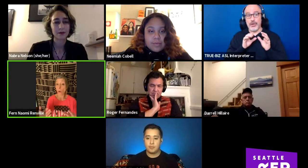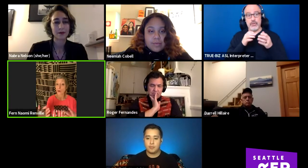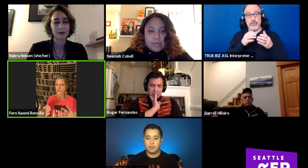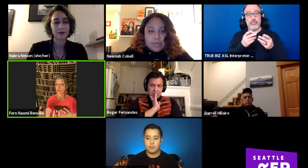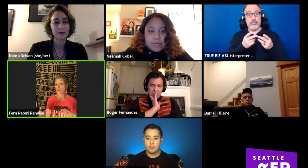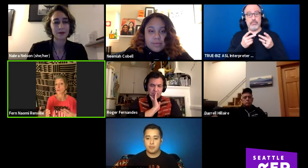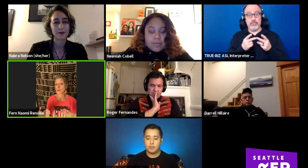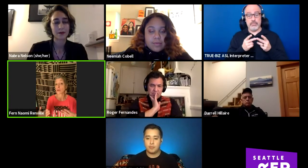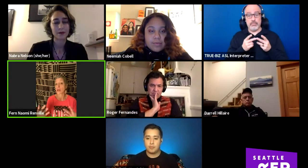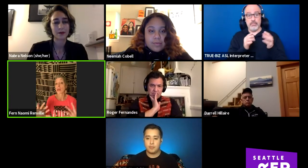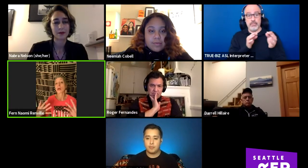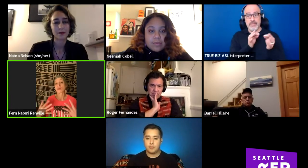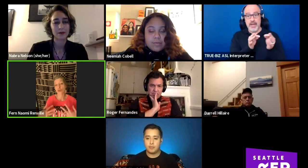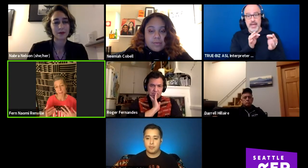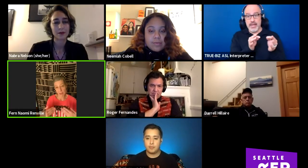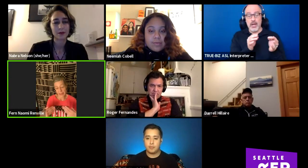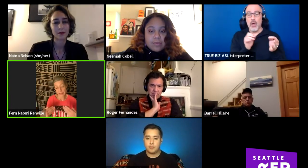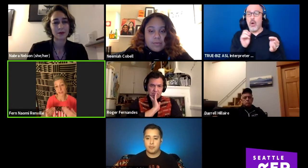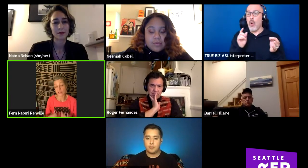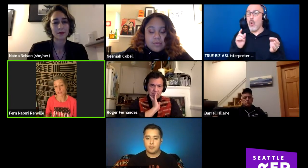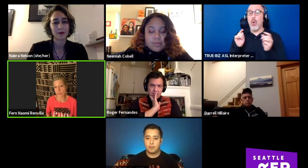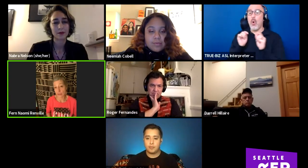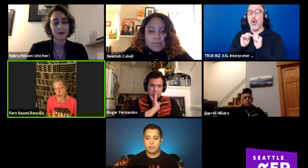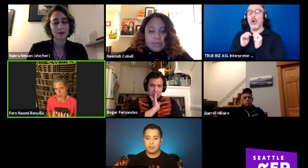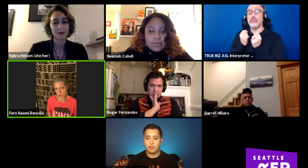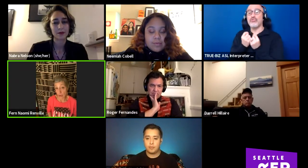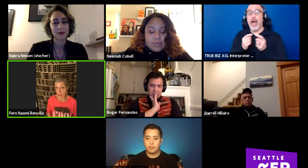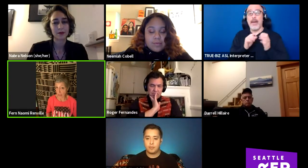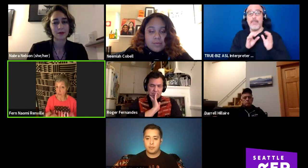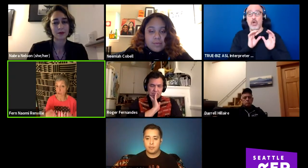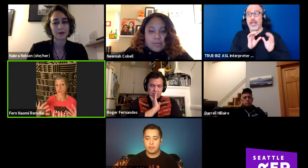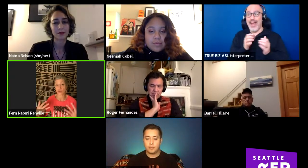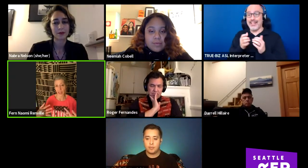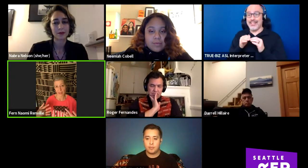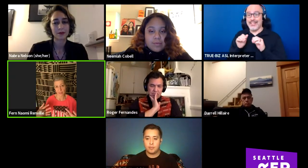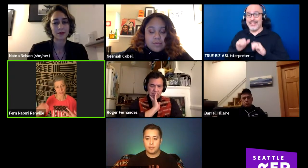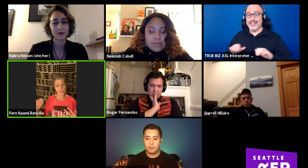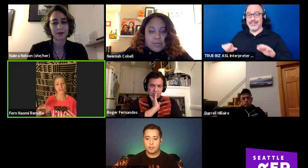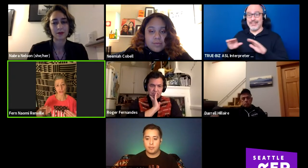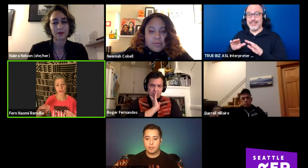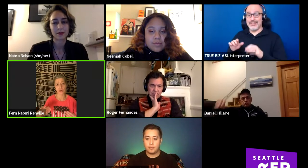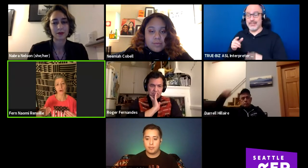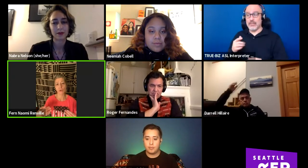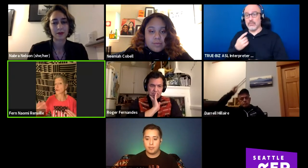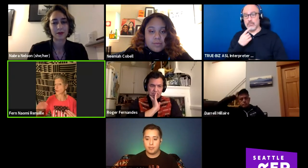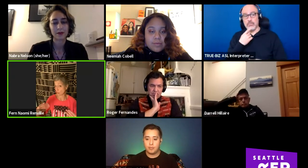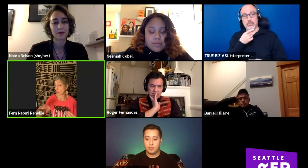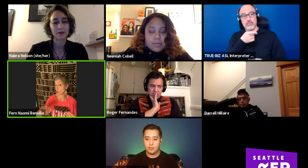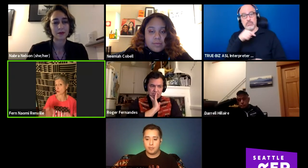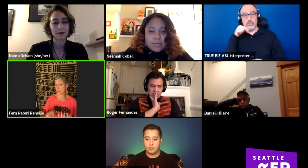or do tribal entities on this continent get to say, this is theater, we do theater?